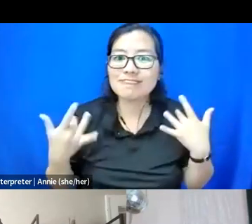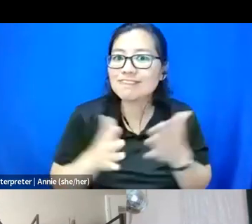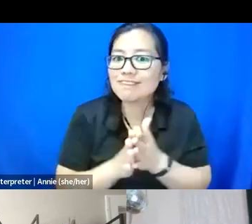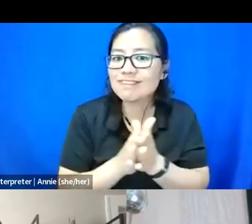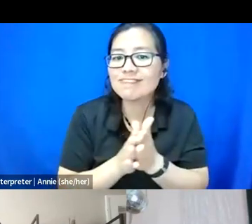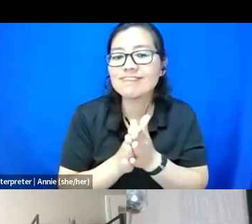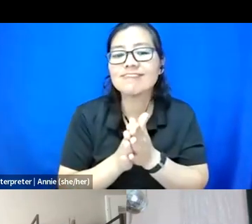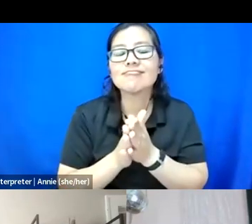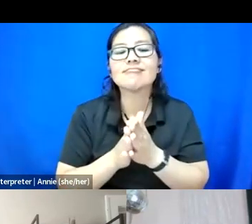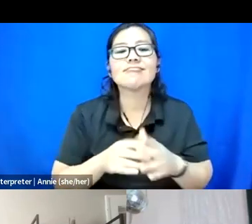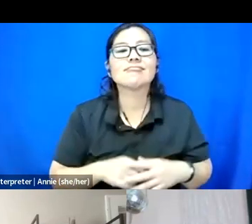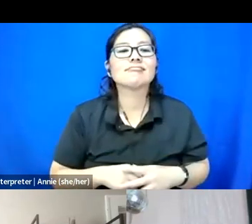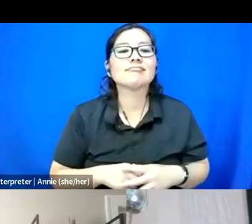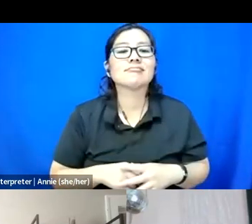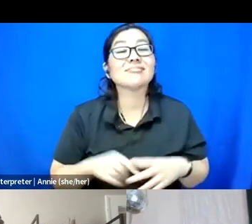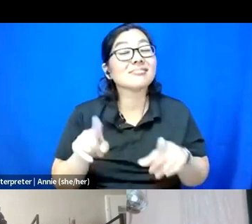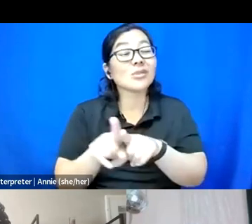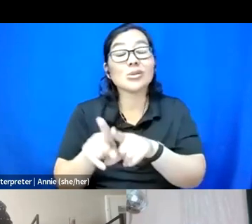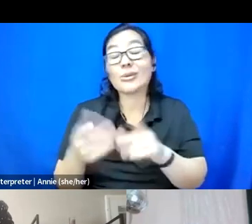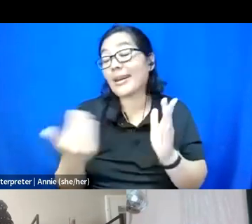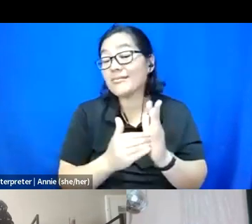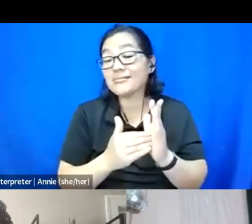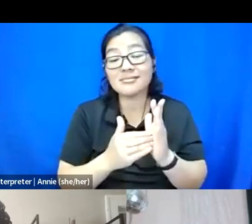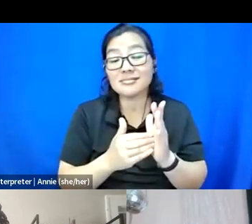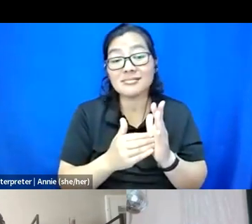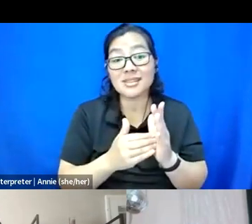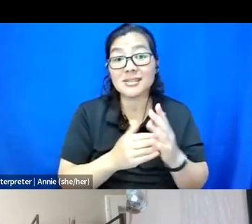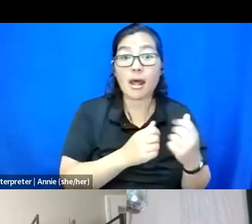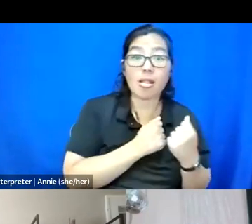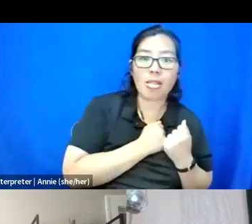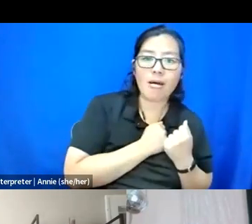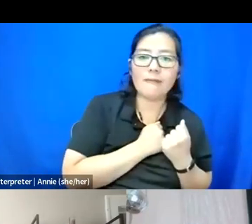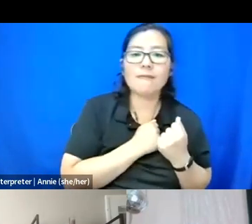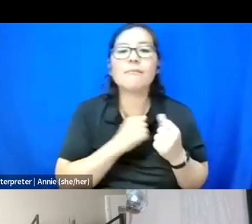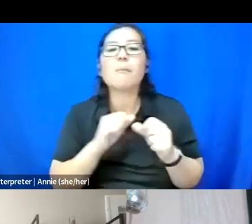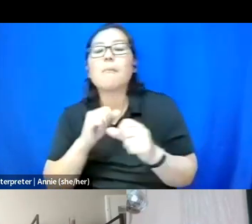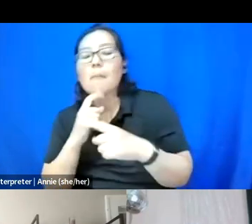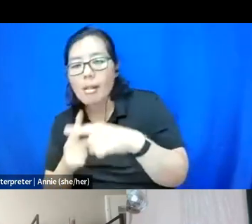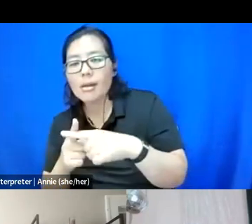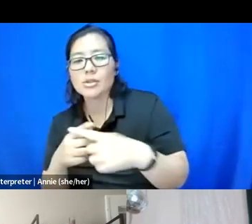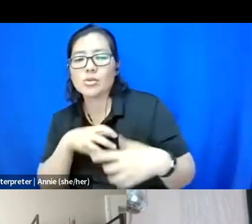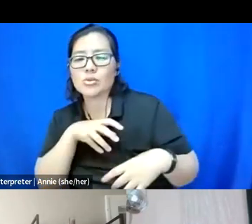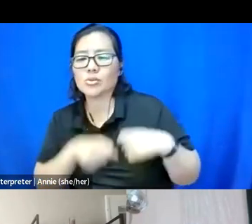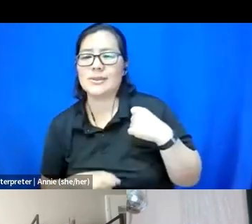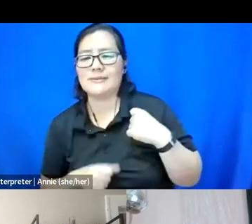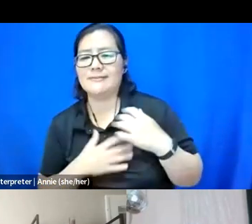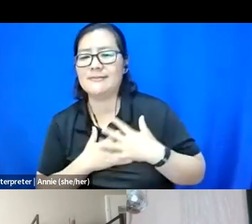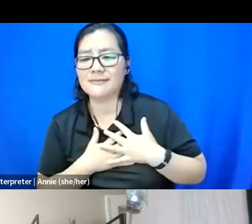And it also -- like this is -- here it is again. I feel like love and the grief that there's also this weird sort of rage sometimes